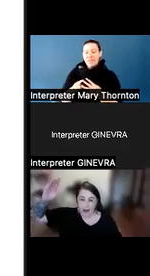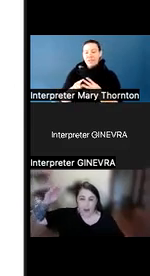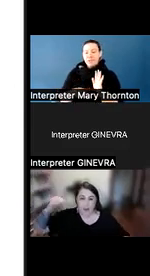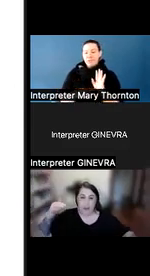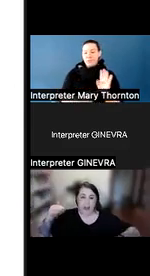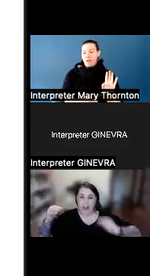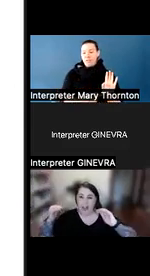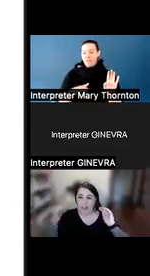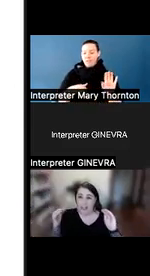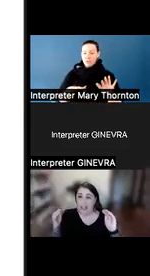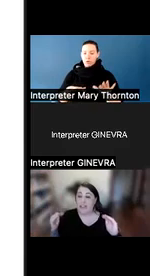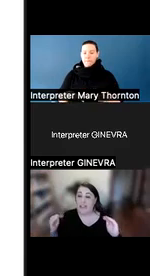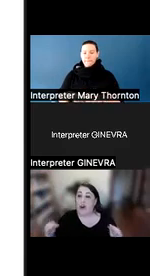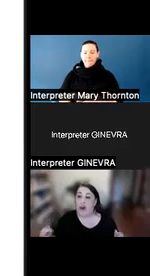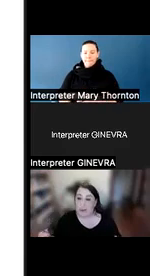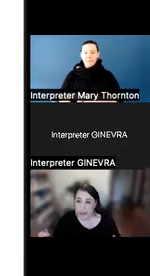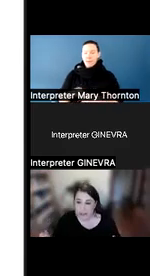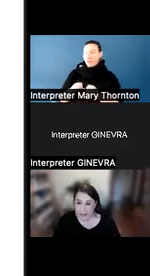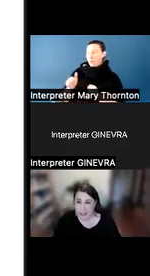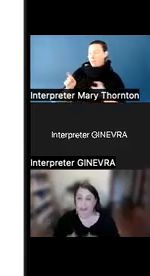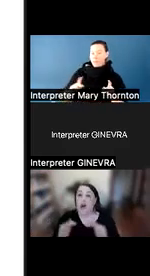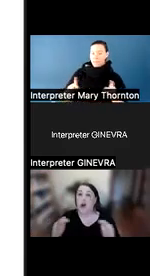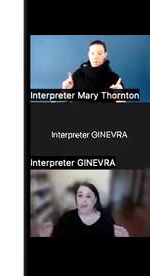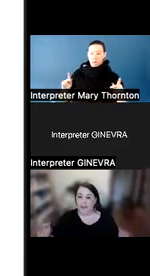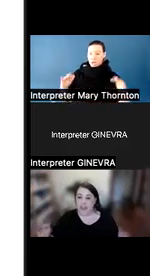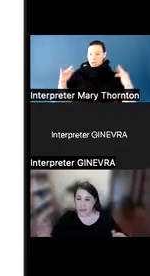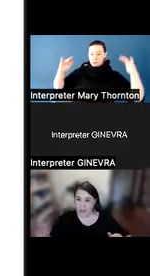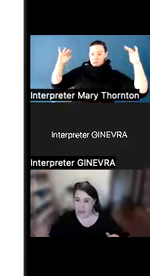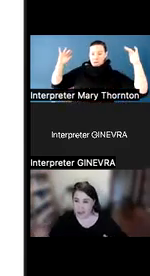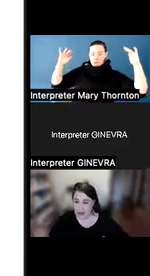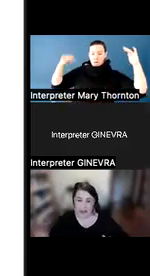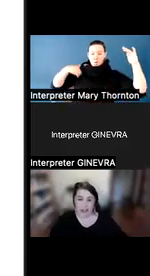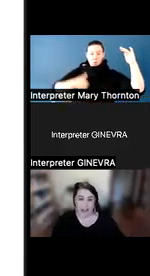we want to try to be even calmer-- even calmer than we originally were.